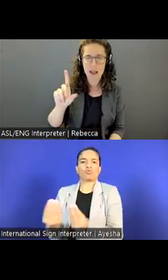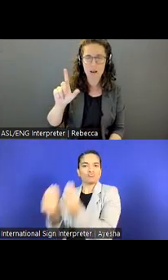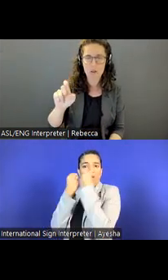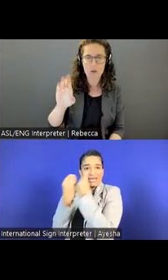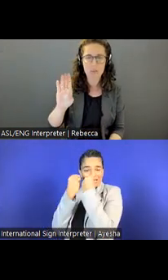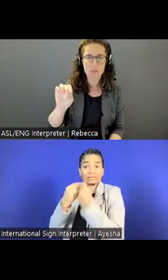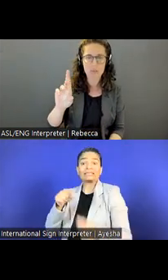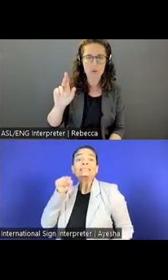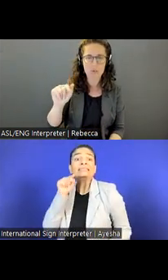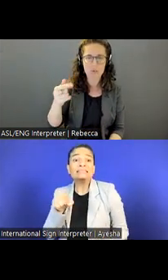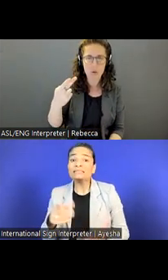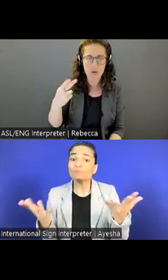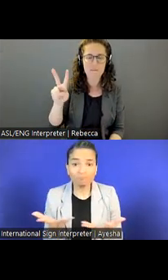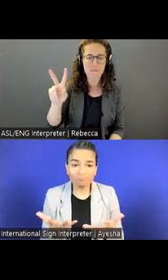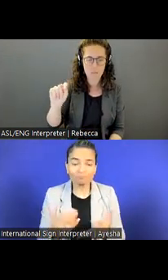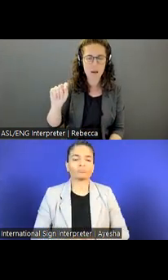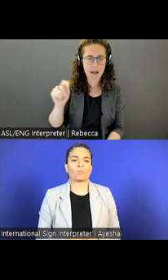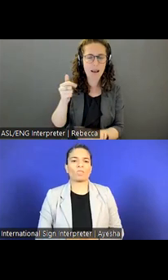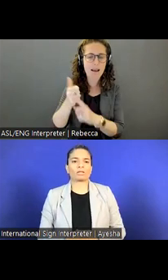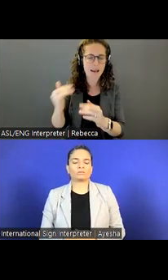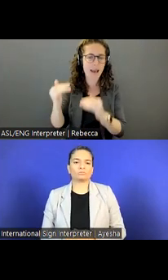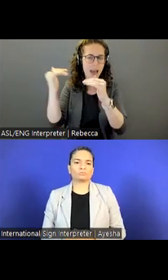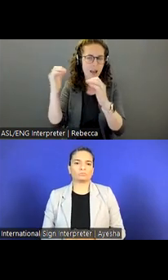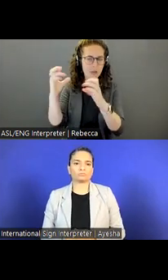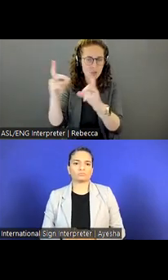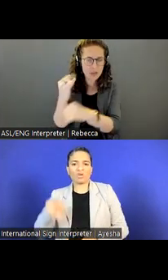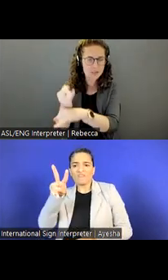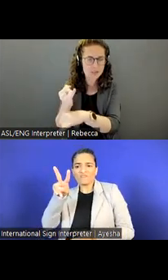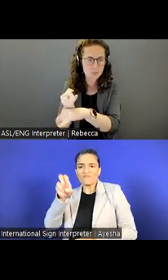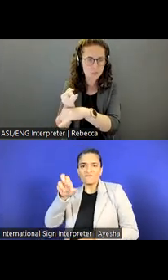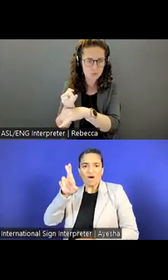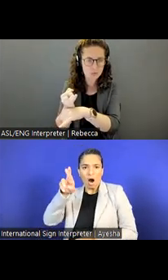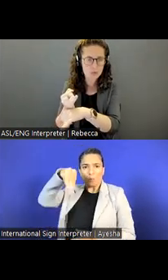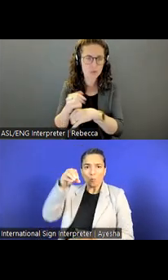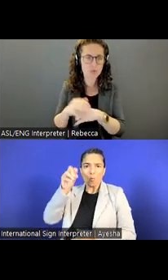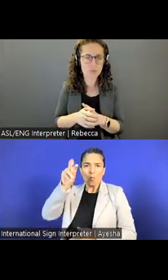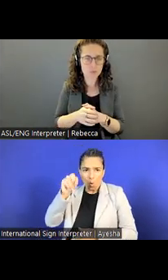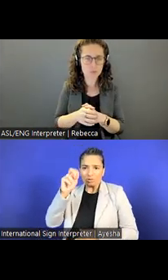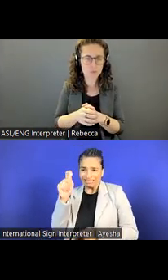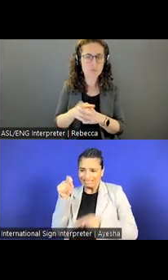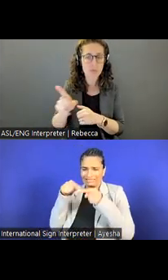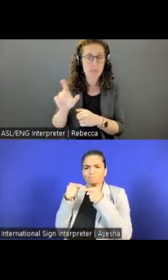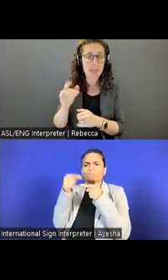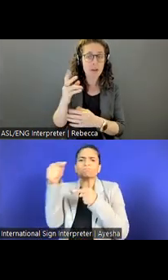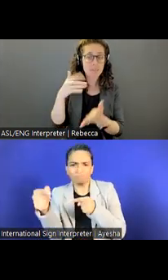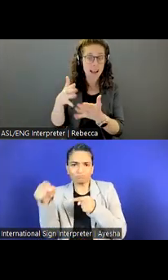It is a higher education institution that has accredited study abroad programs, as well